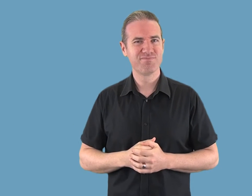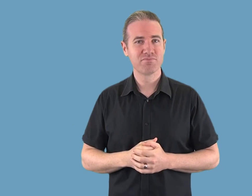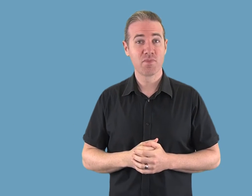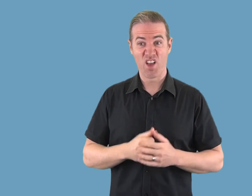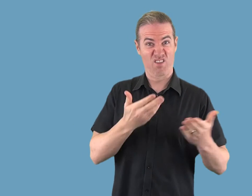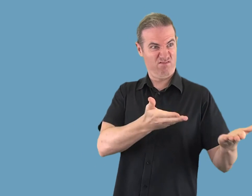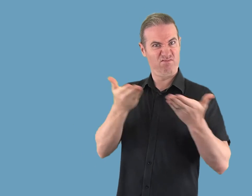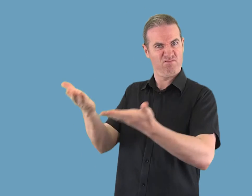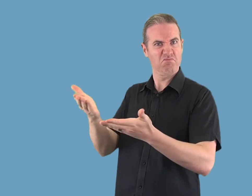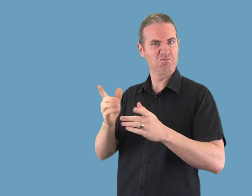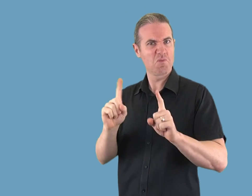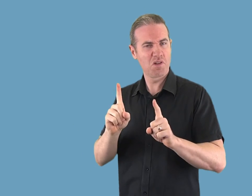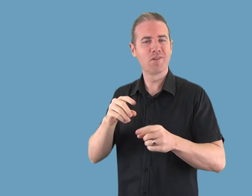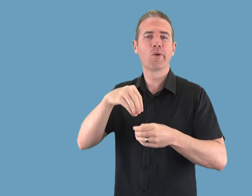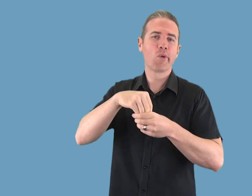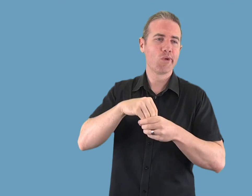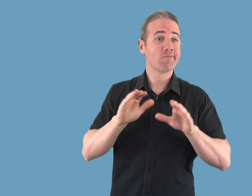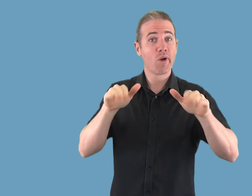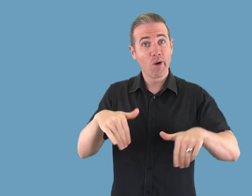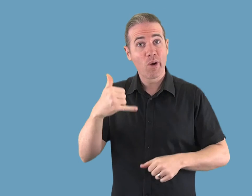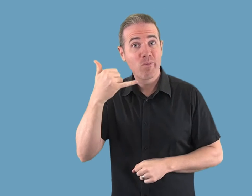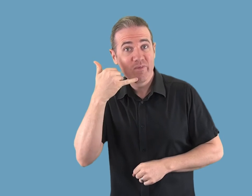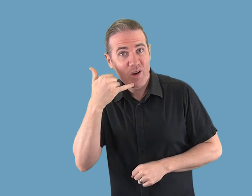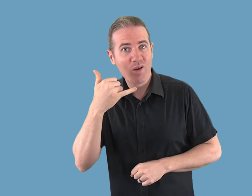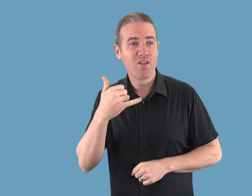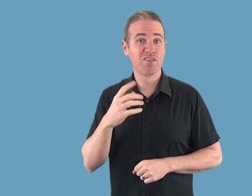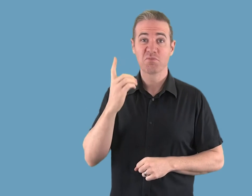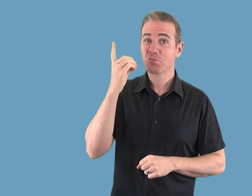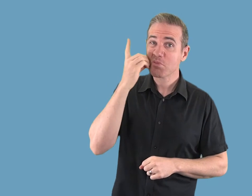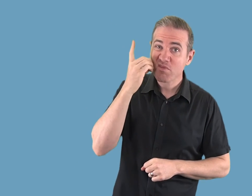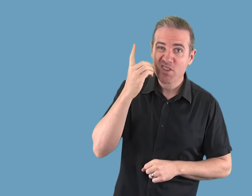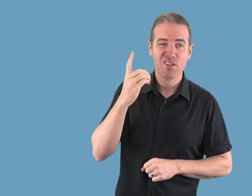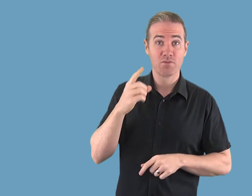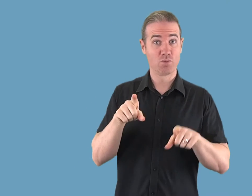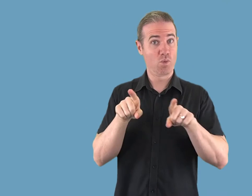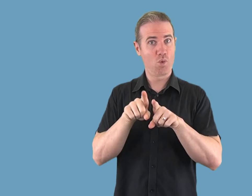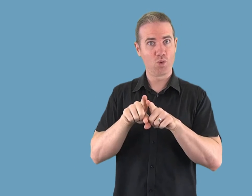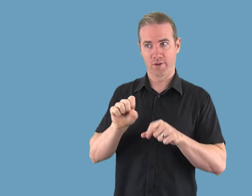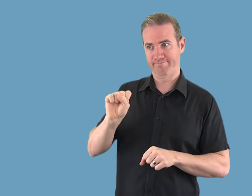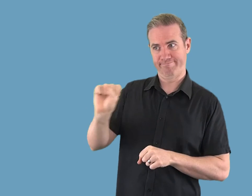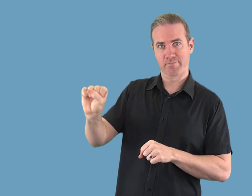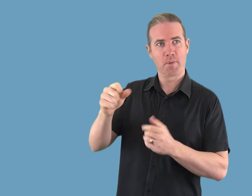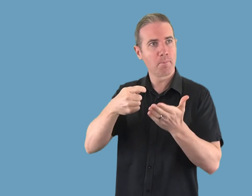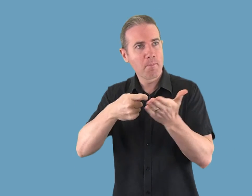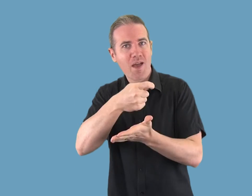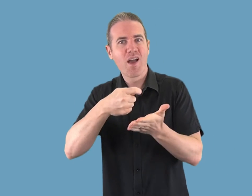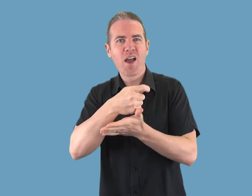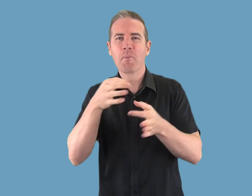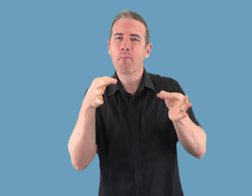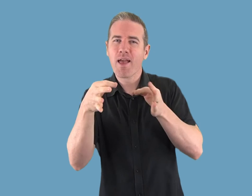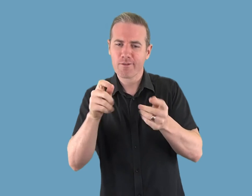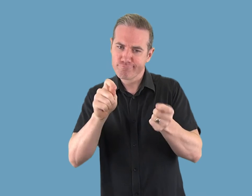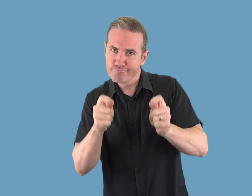phone, including home phones, mobile phones and service